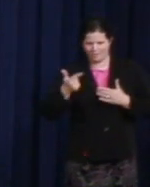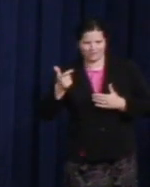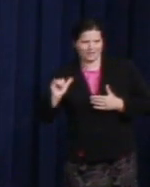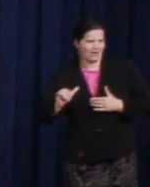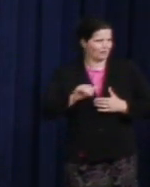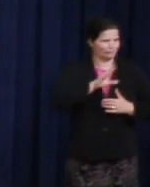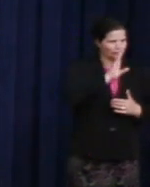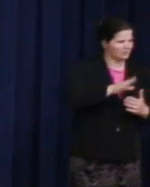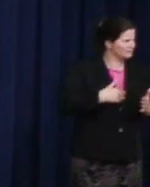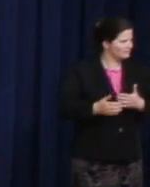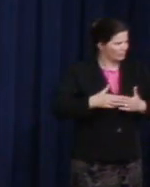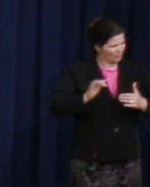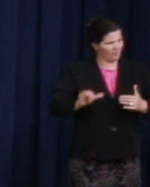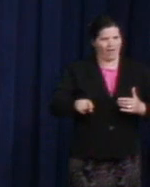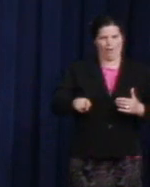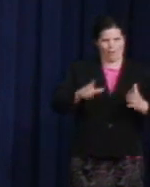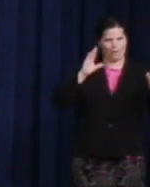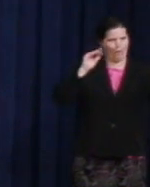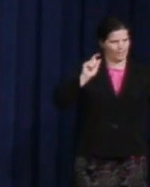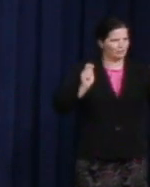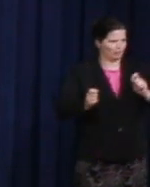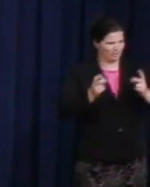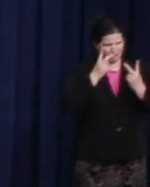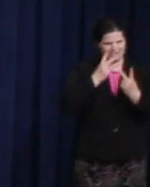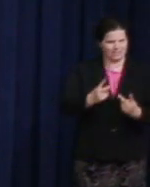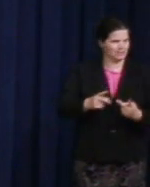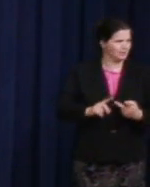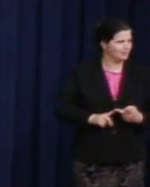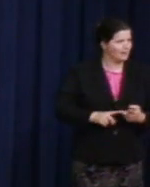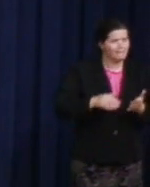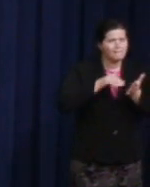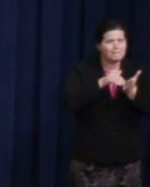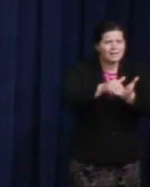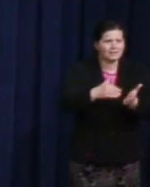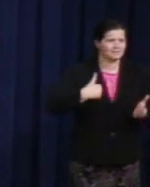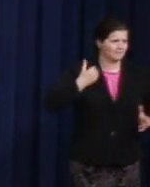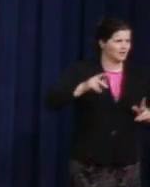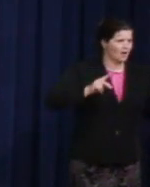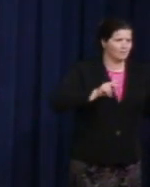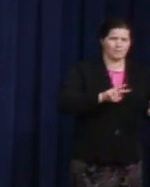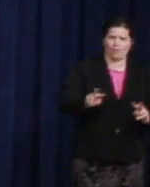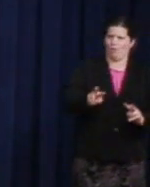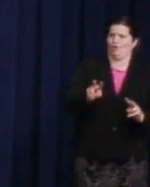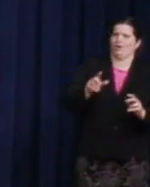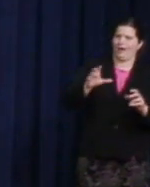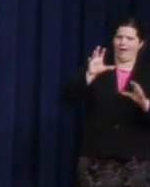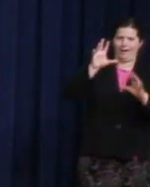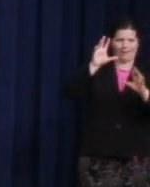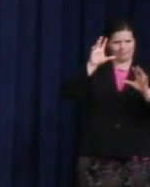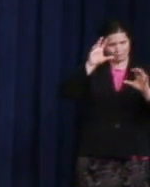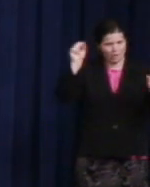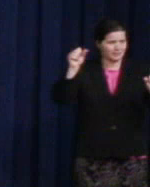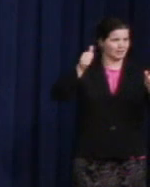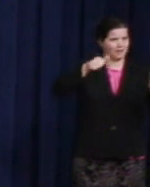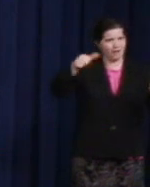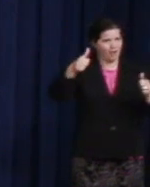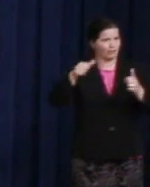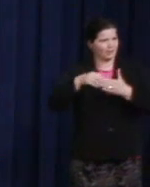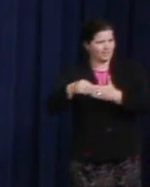For the millions of young people in this country, who, for the first time, have leaders committed to ending bullying rather than seeking